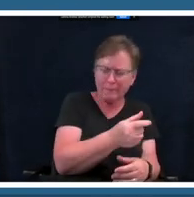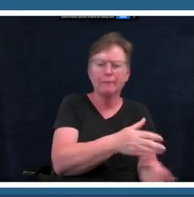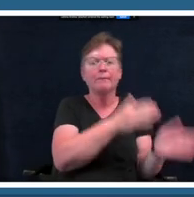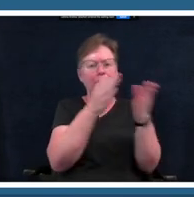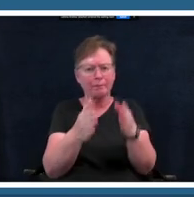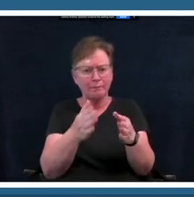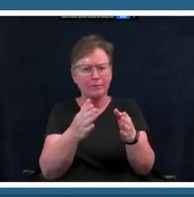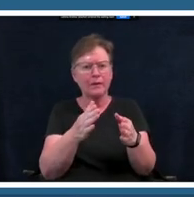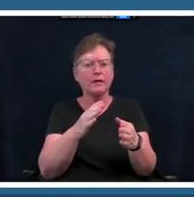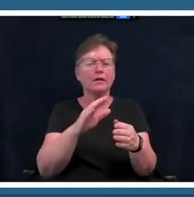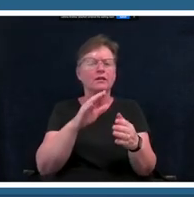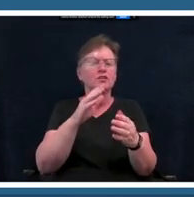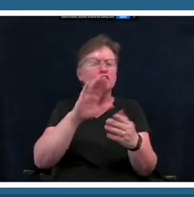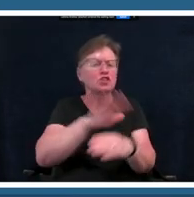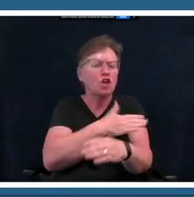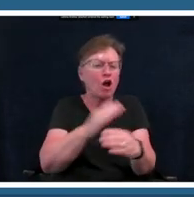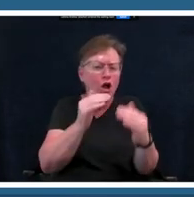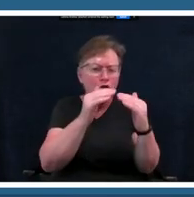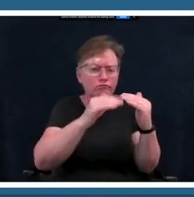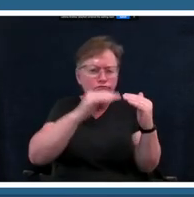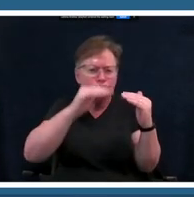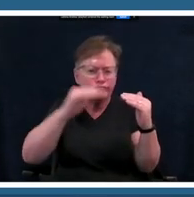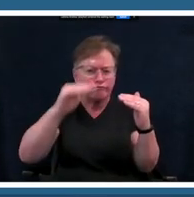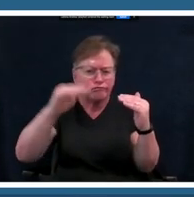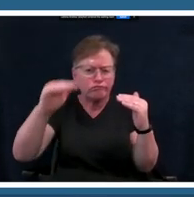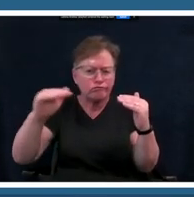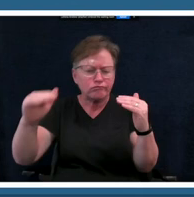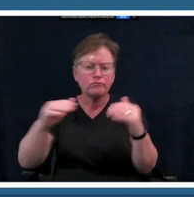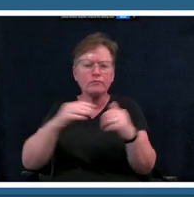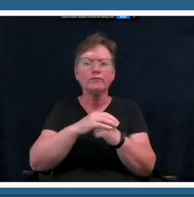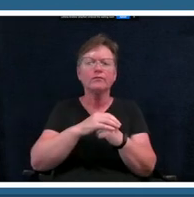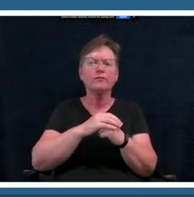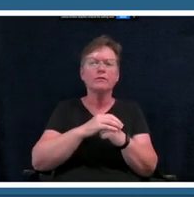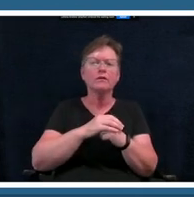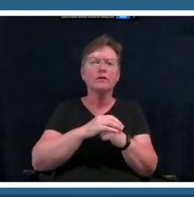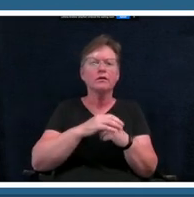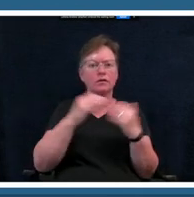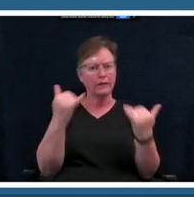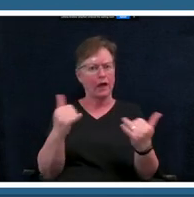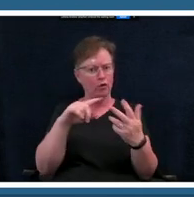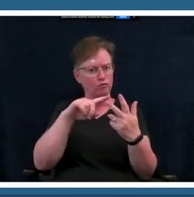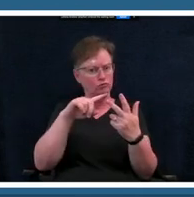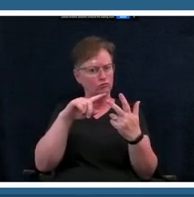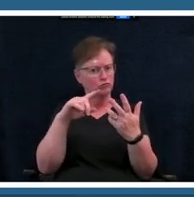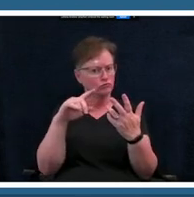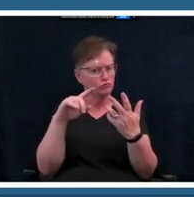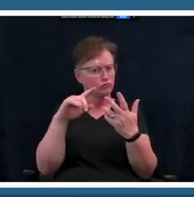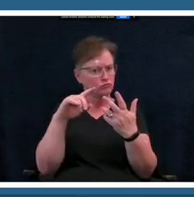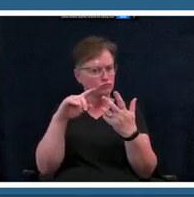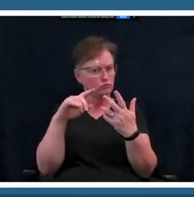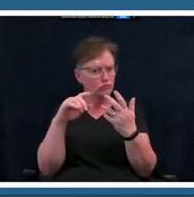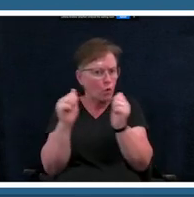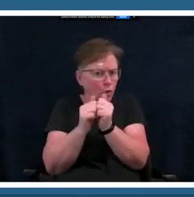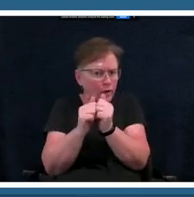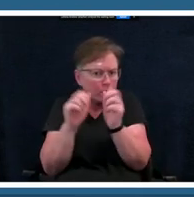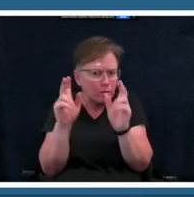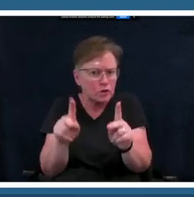little difficult to do if you aren't um with someone who may be able to find